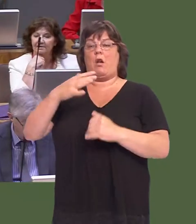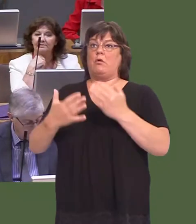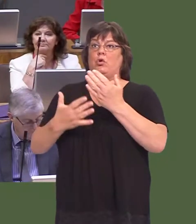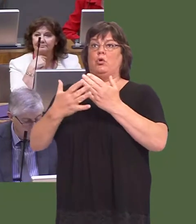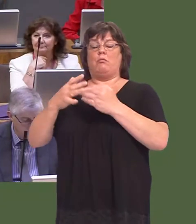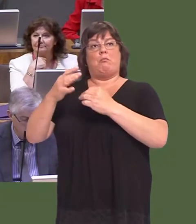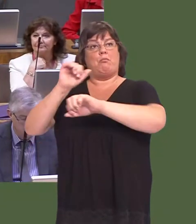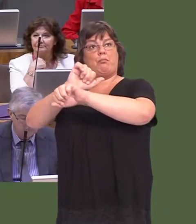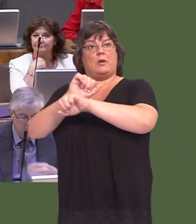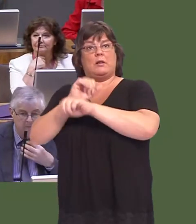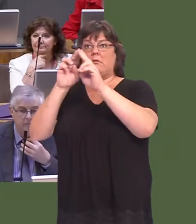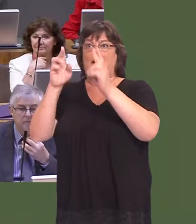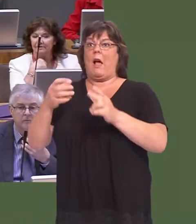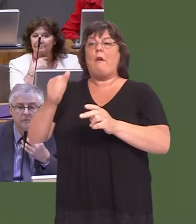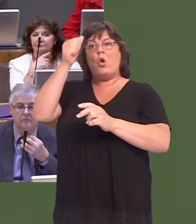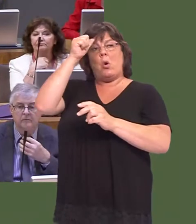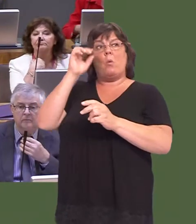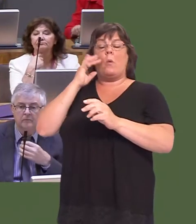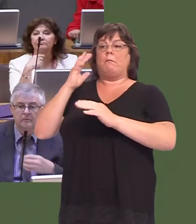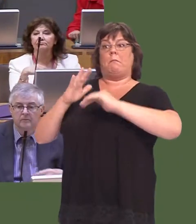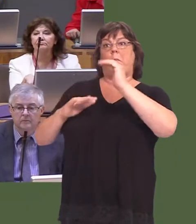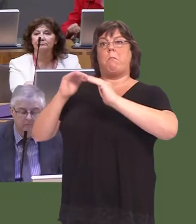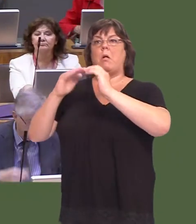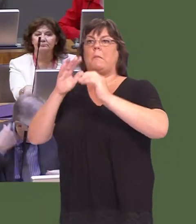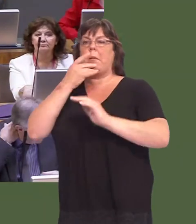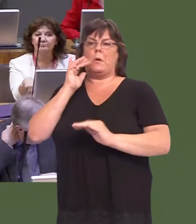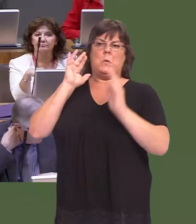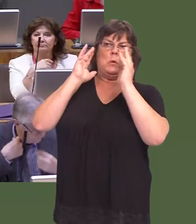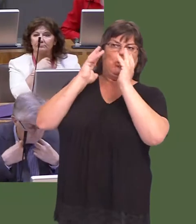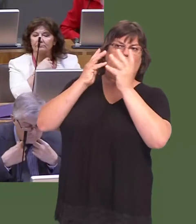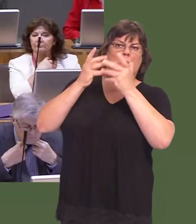were concerns at the time, no question about it, but that those concerns were never realised? We didnít lose investment.